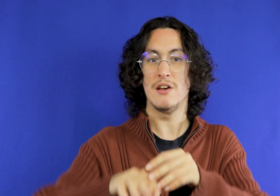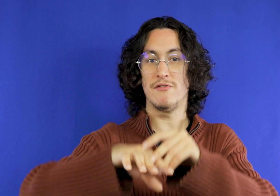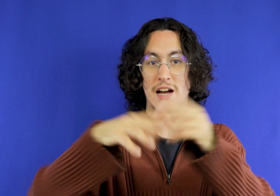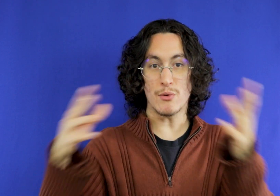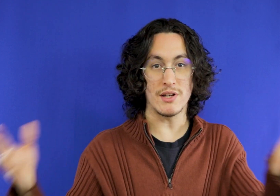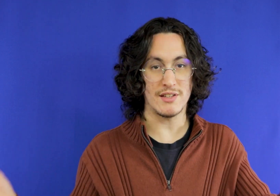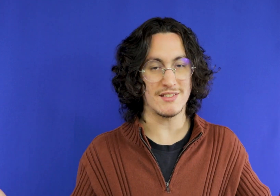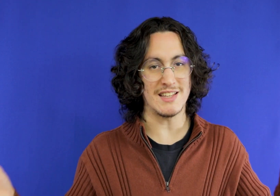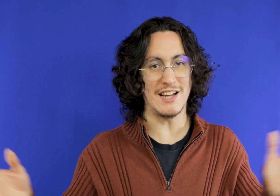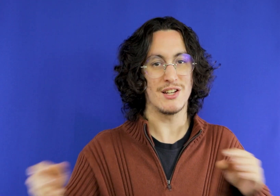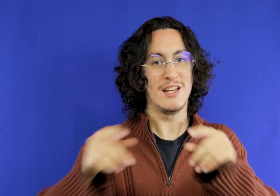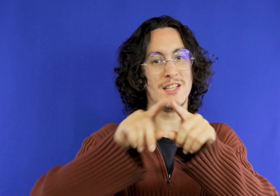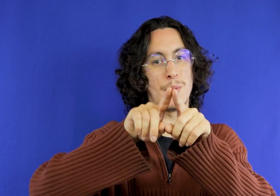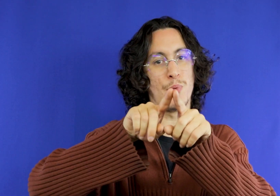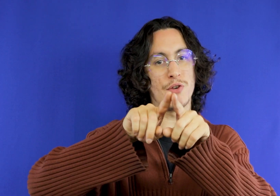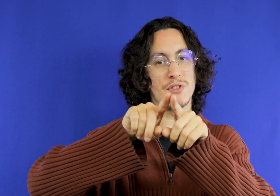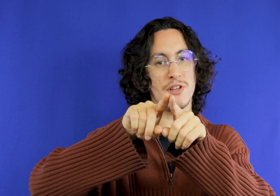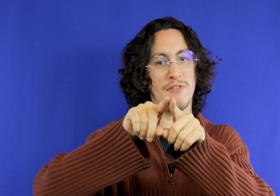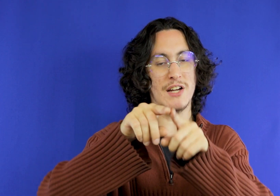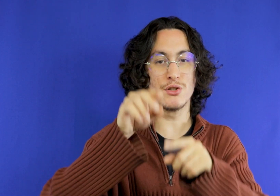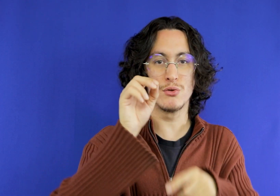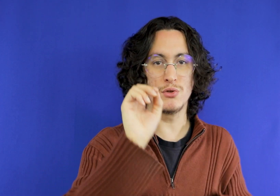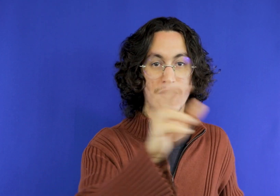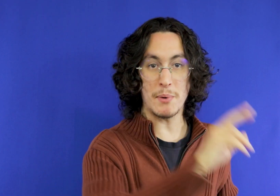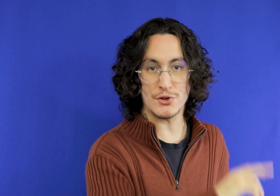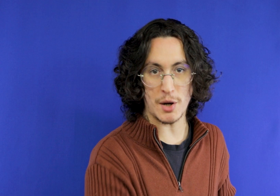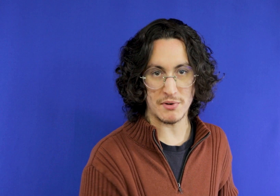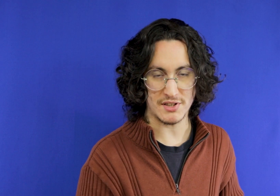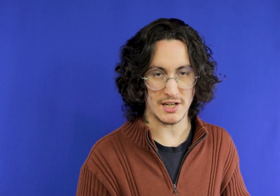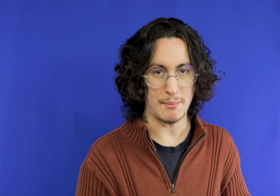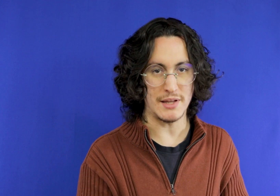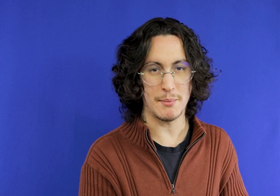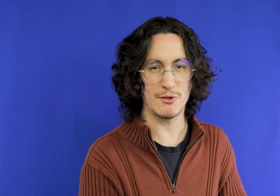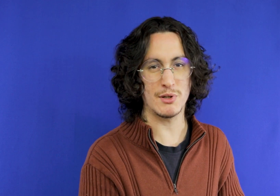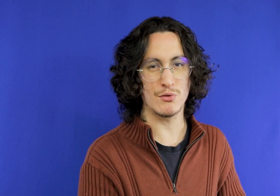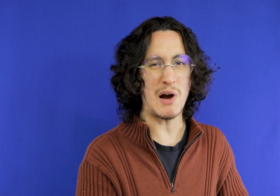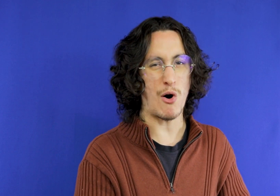afternoon you will know the city and then you will go again Petrópolis to Gramado for about